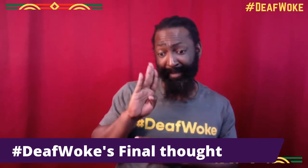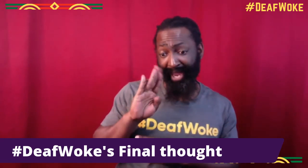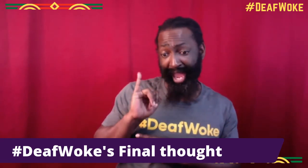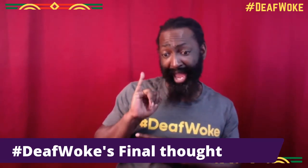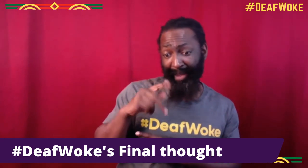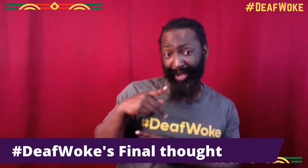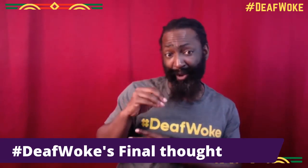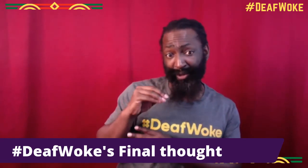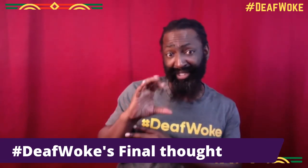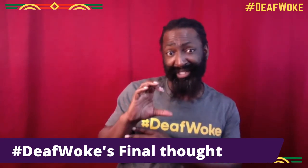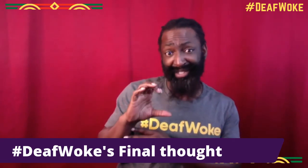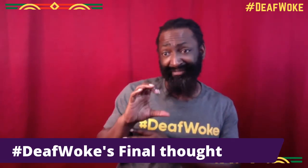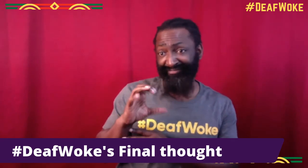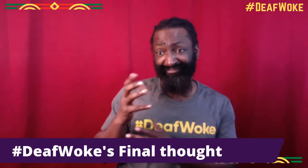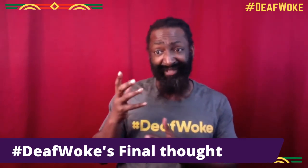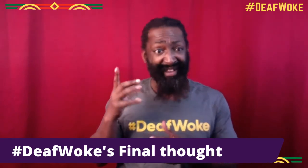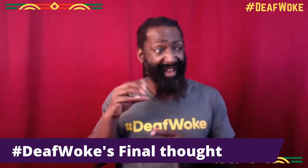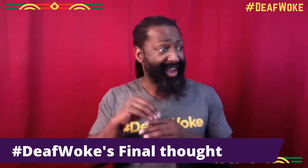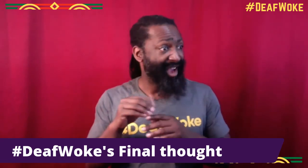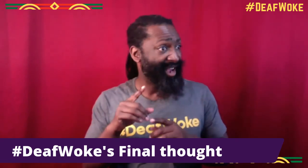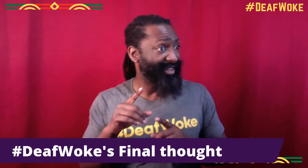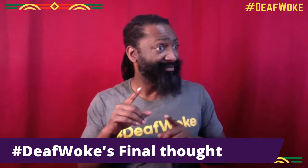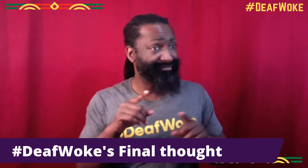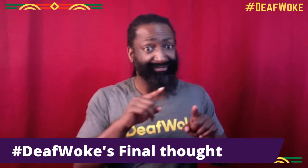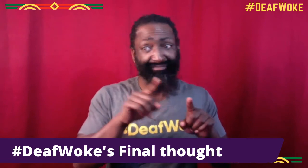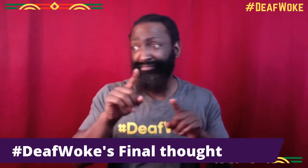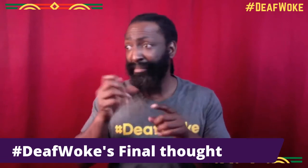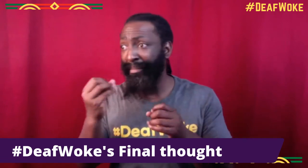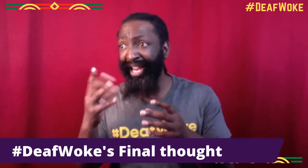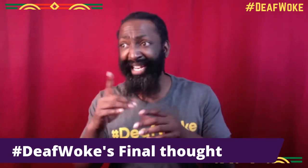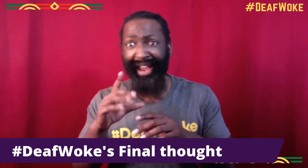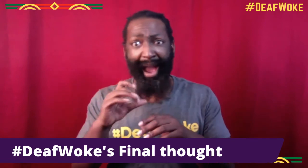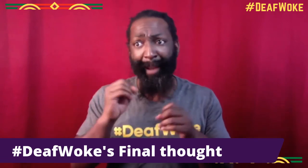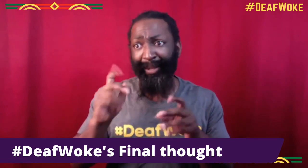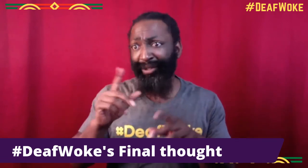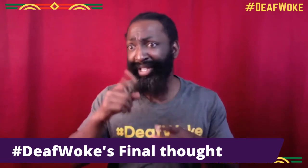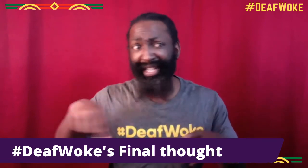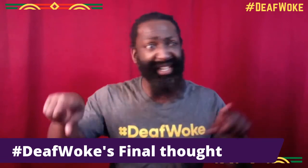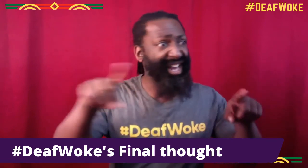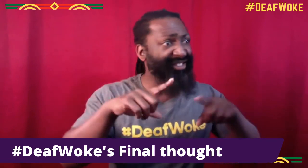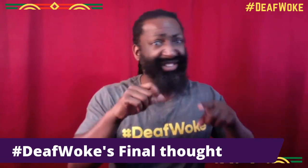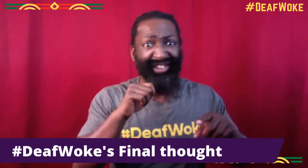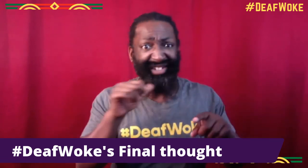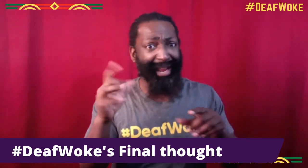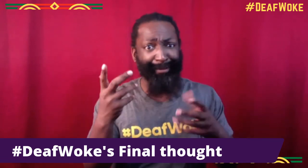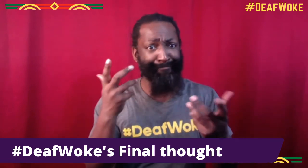who doesn't look at deafness or BiPAP or